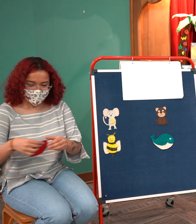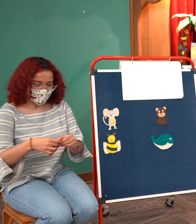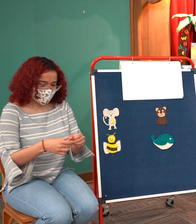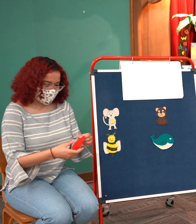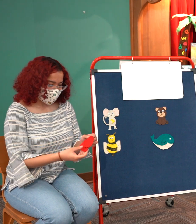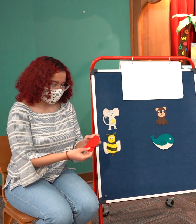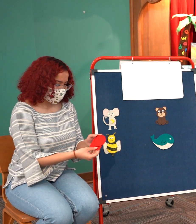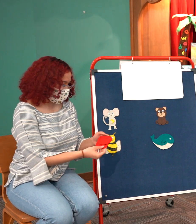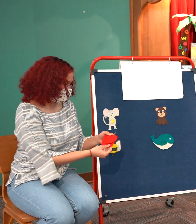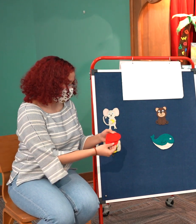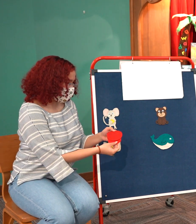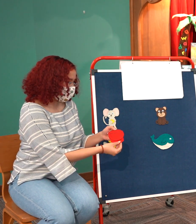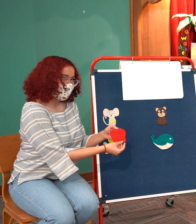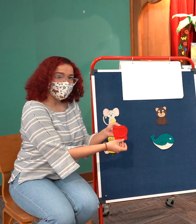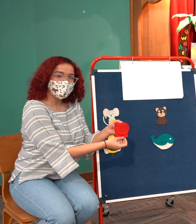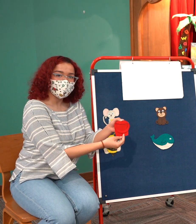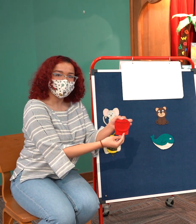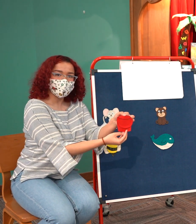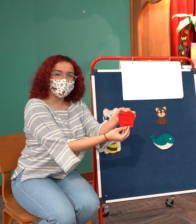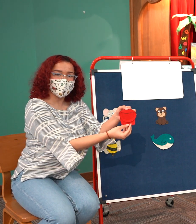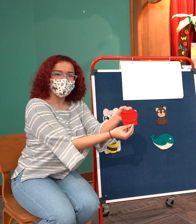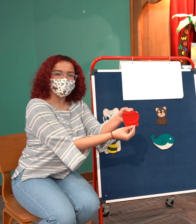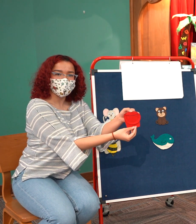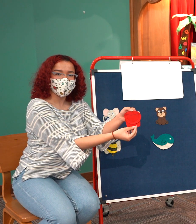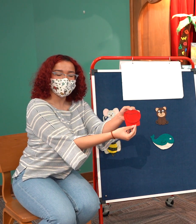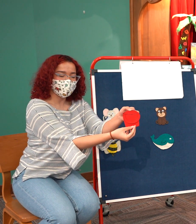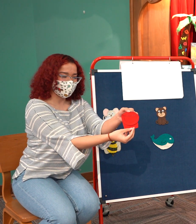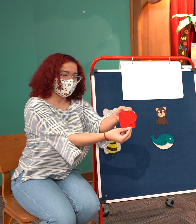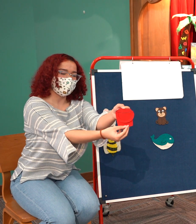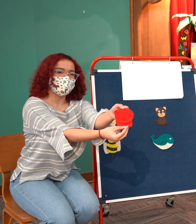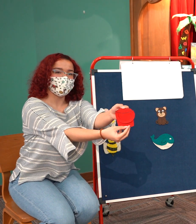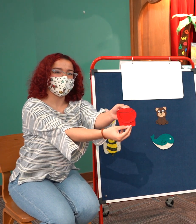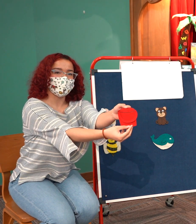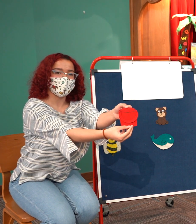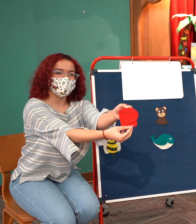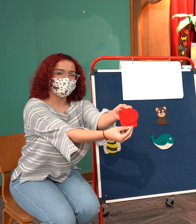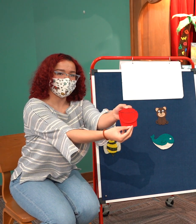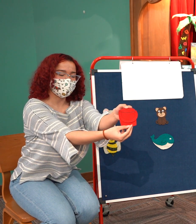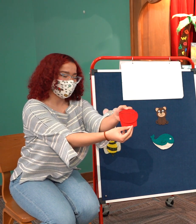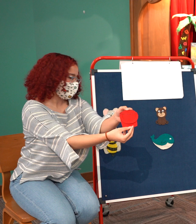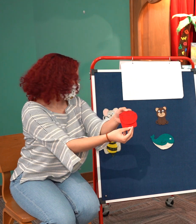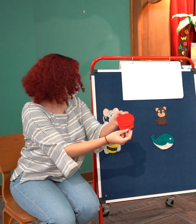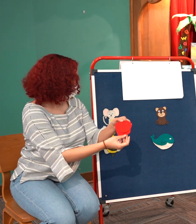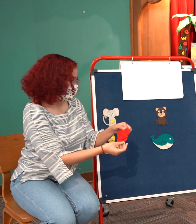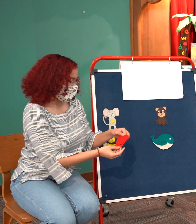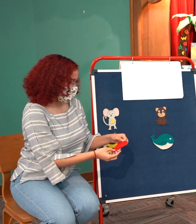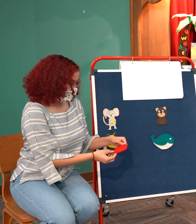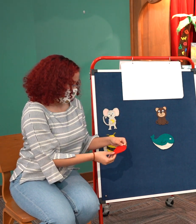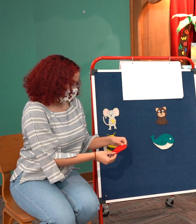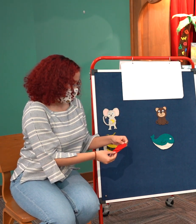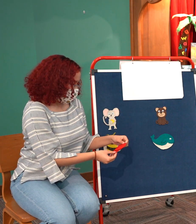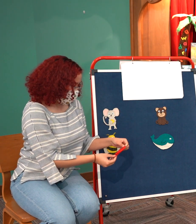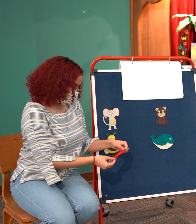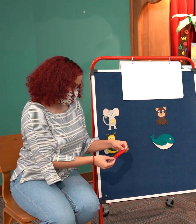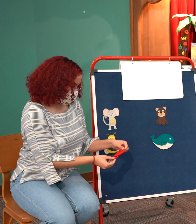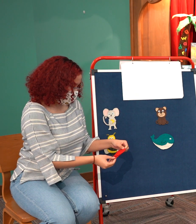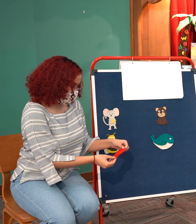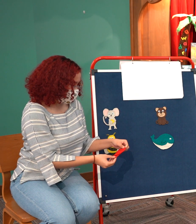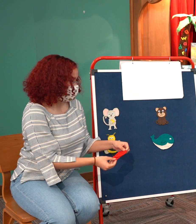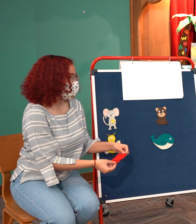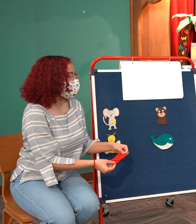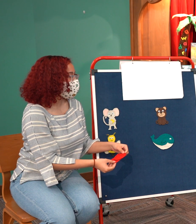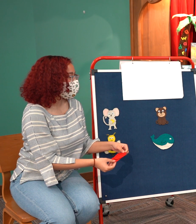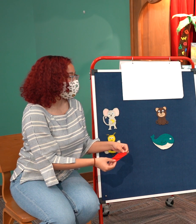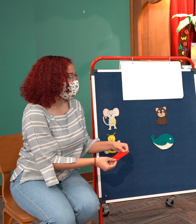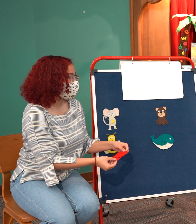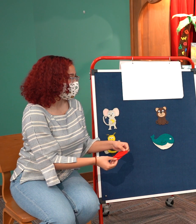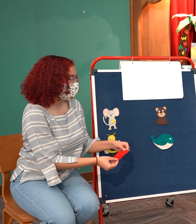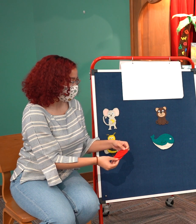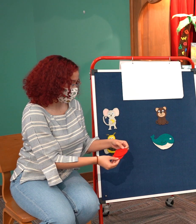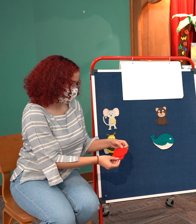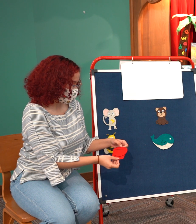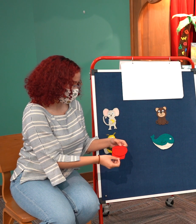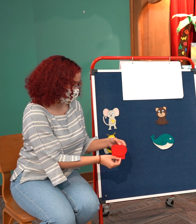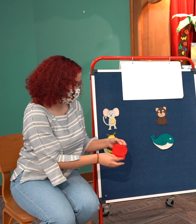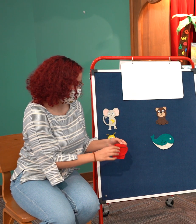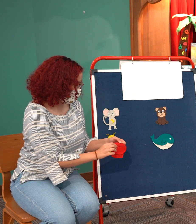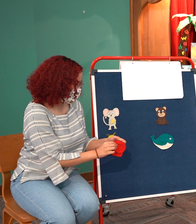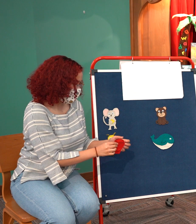animal okay so we'll start with a little red pail can all my storytime friends do that